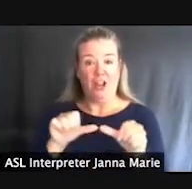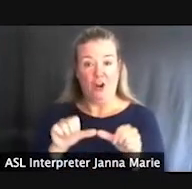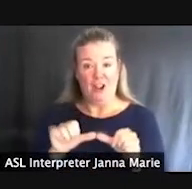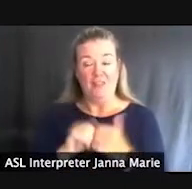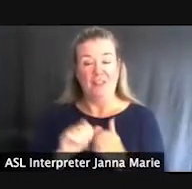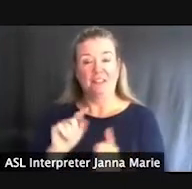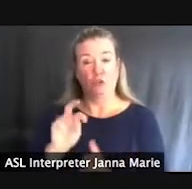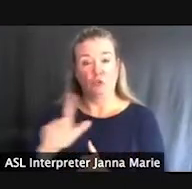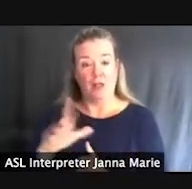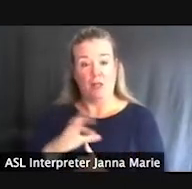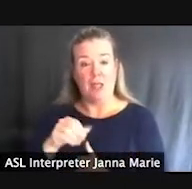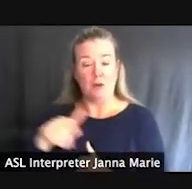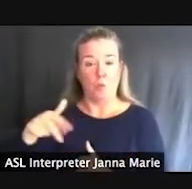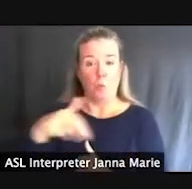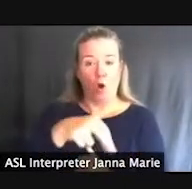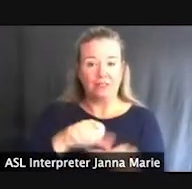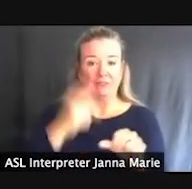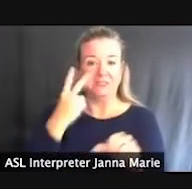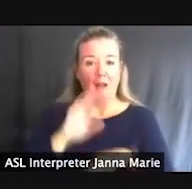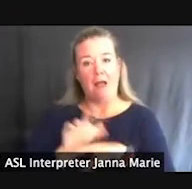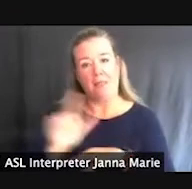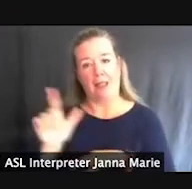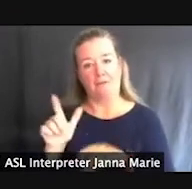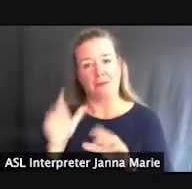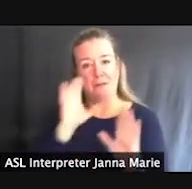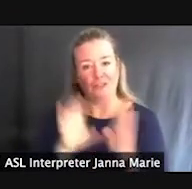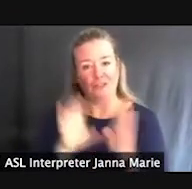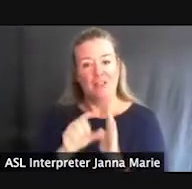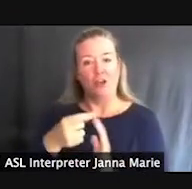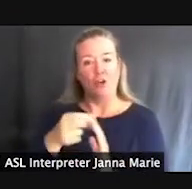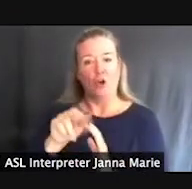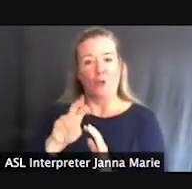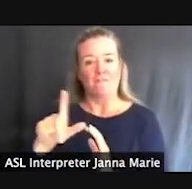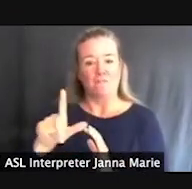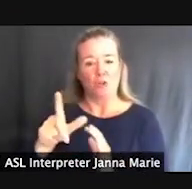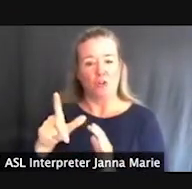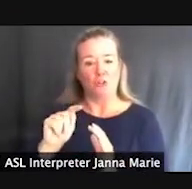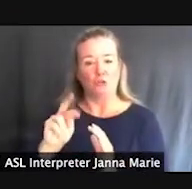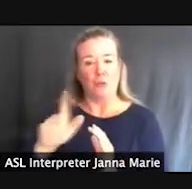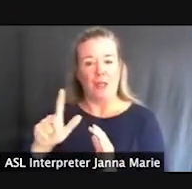You'll see the photo on the left, there is a gravel surface trail with some railing and